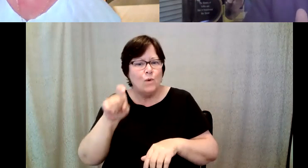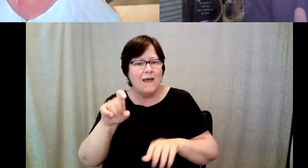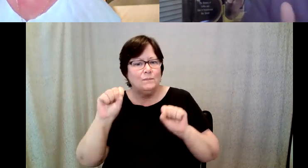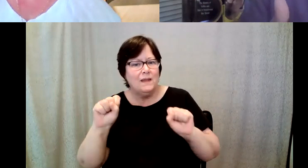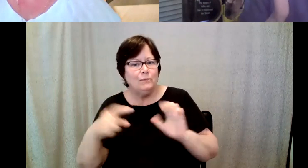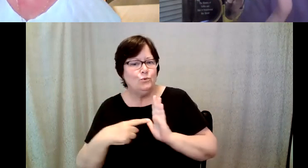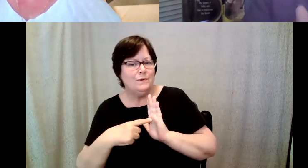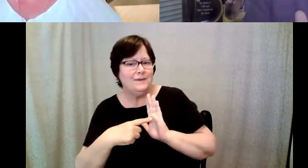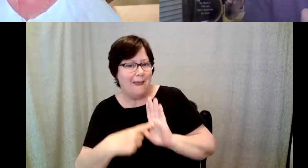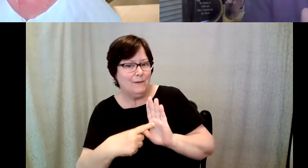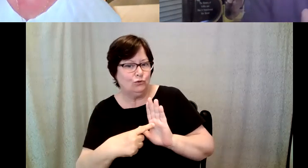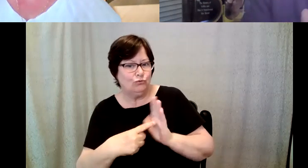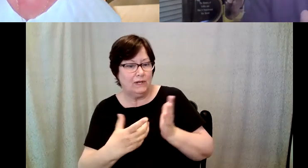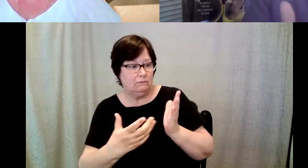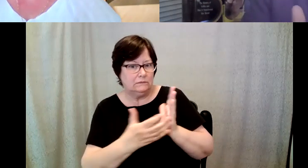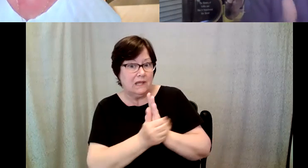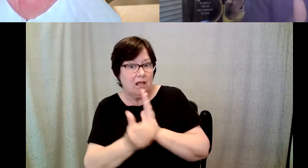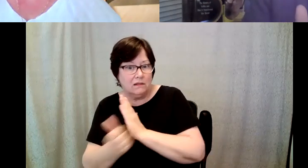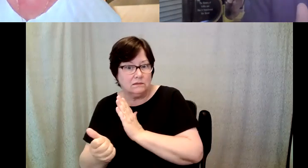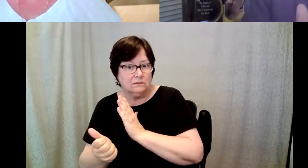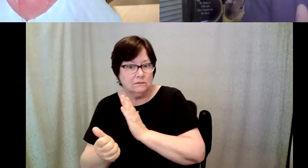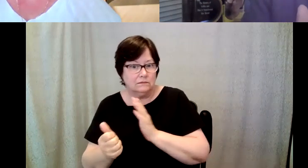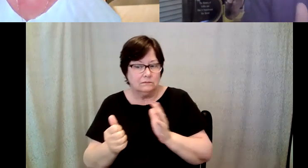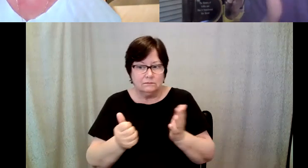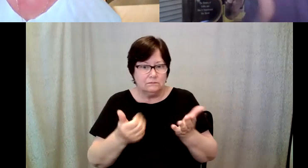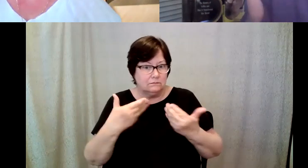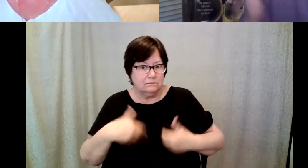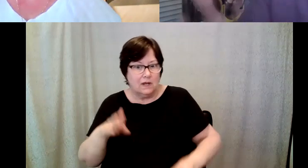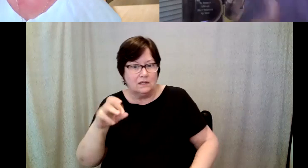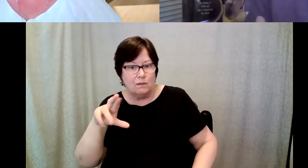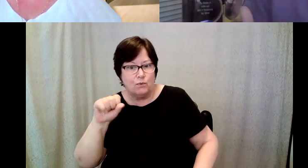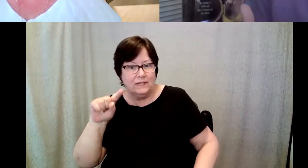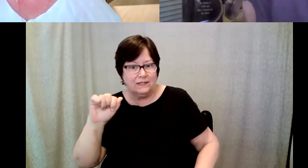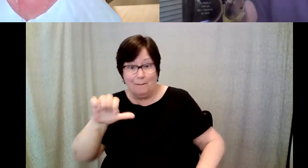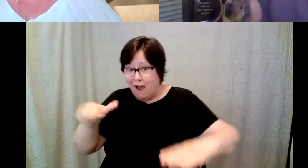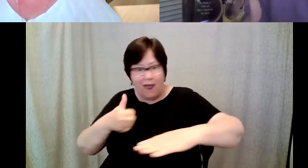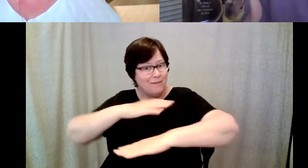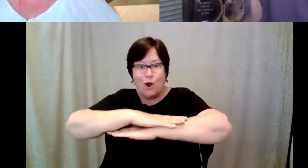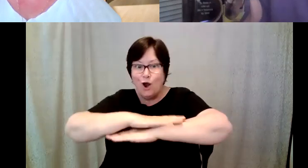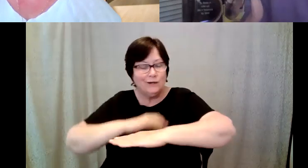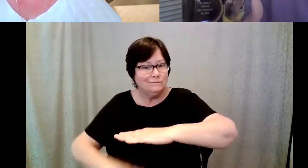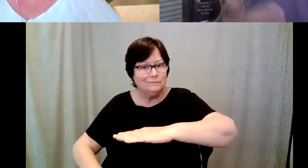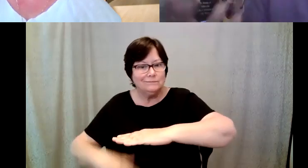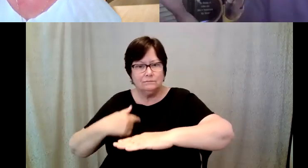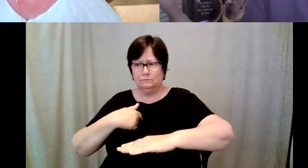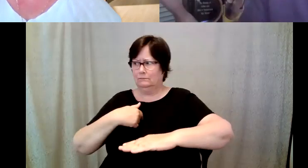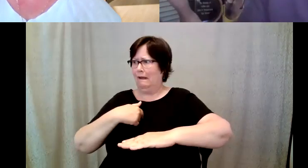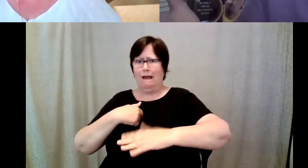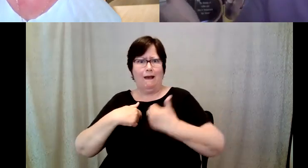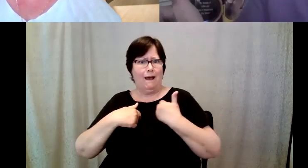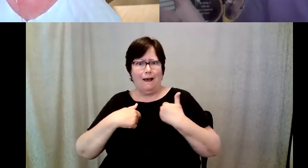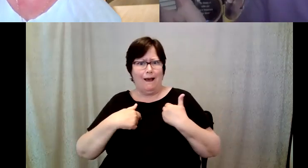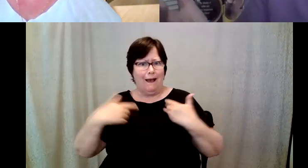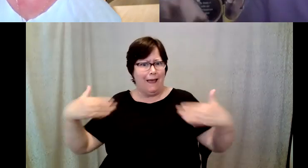D. Major Cohen: skills as a barista behind the bar that I I haven't done that in quite